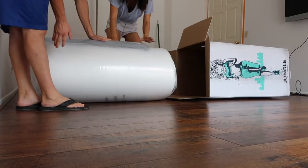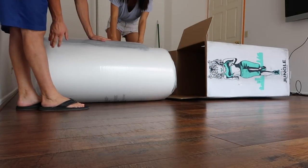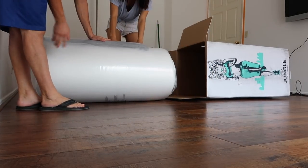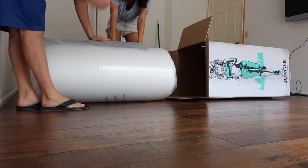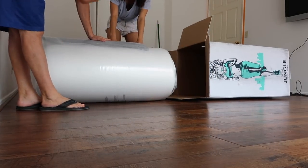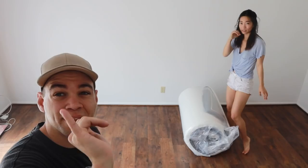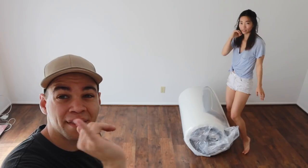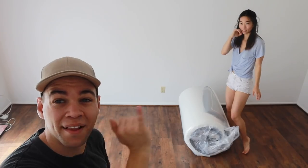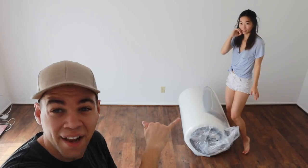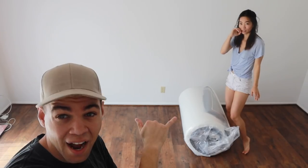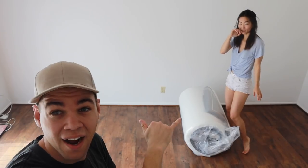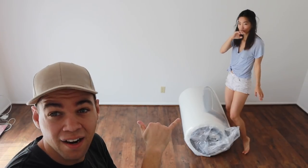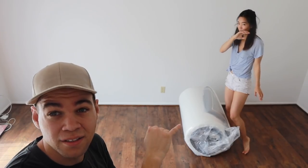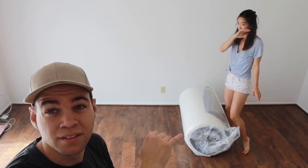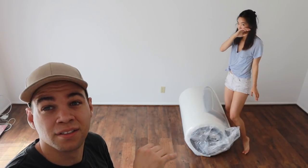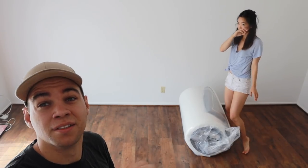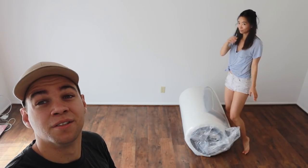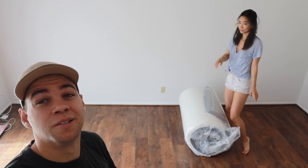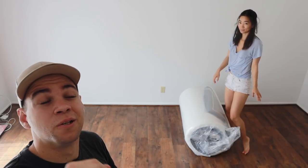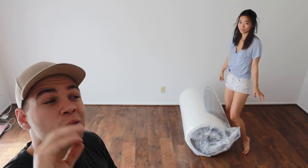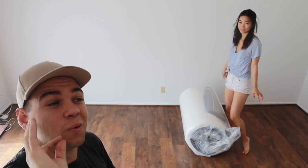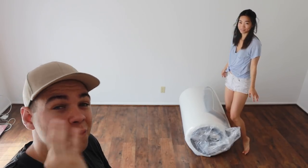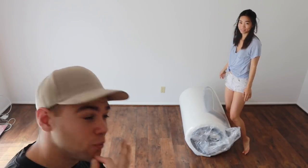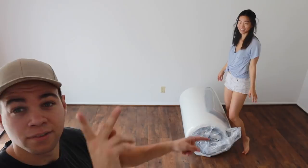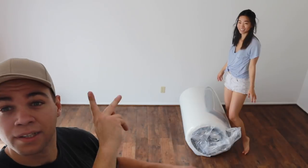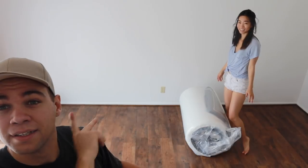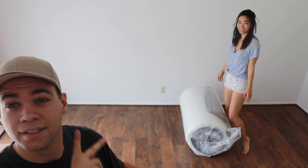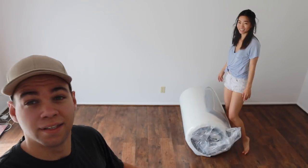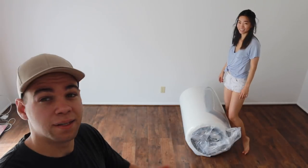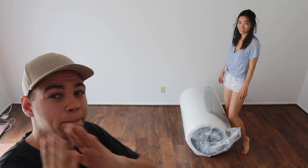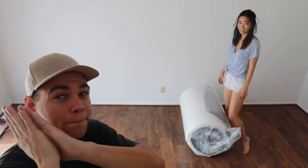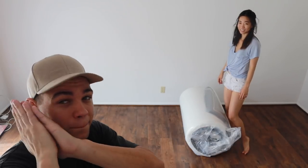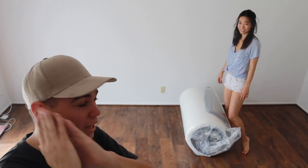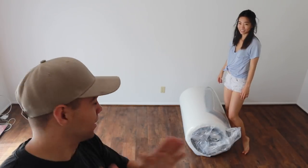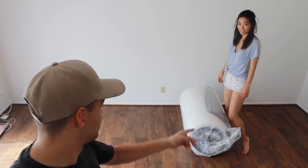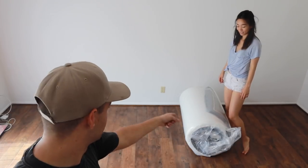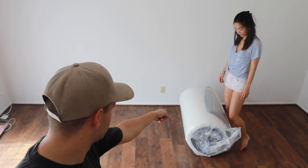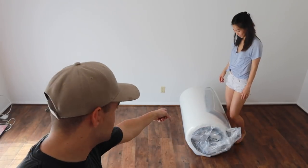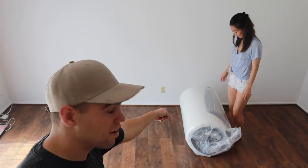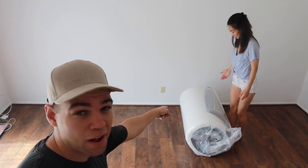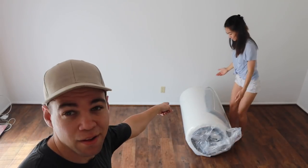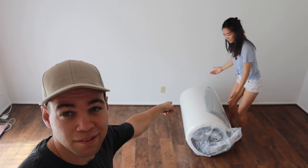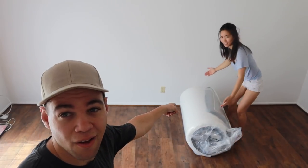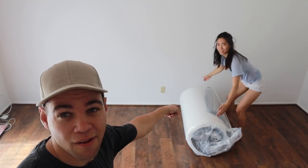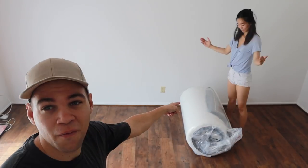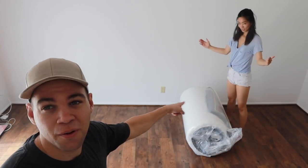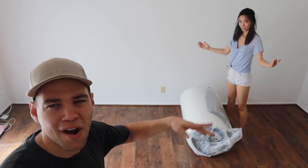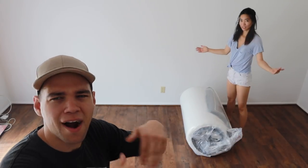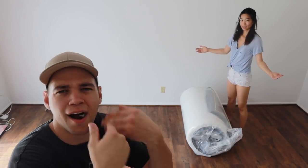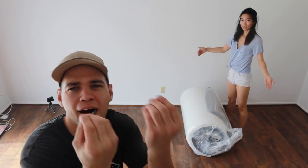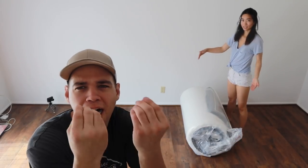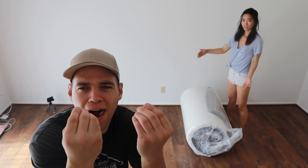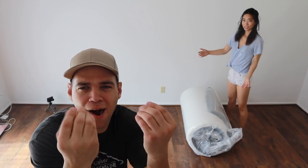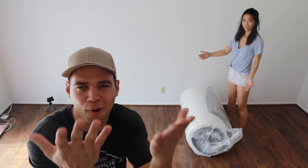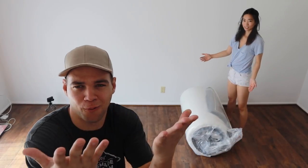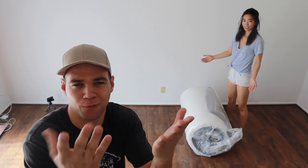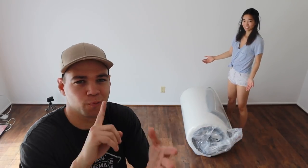E: oh ooo R: THAT IS SO COOL! THAT'S A KING SIZE BED THERE! HOW?!?!